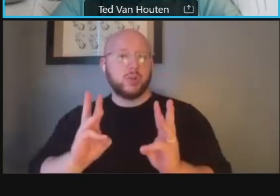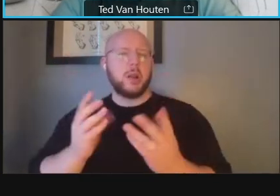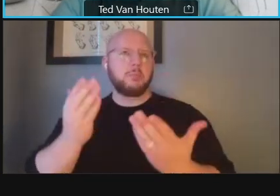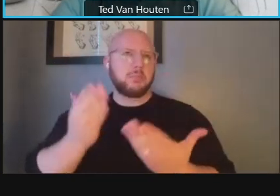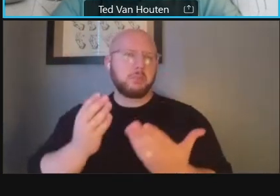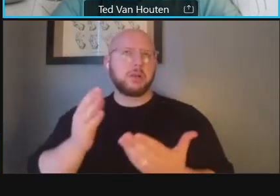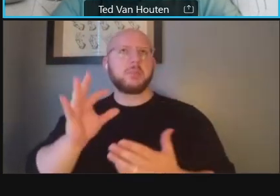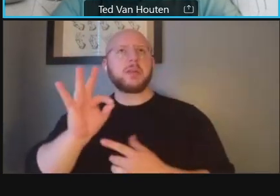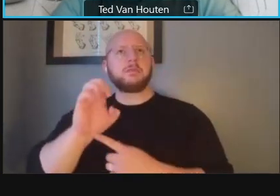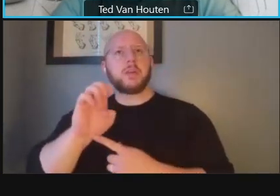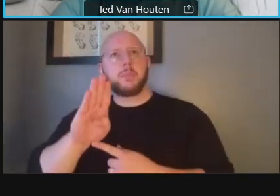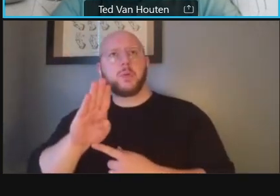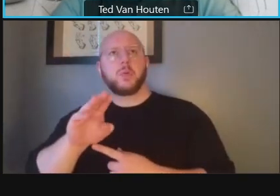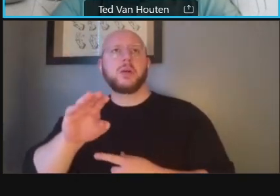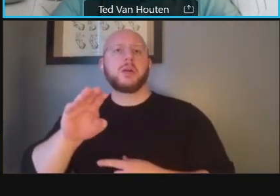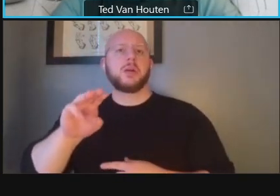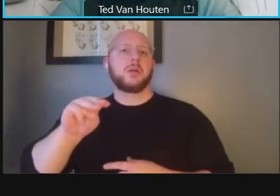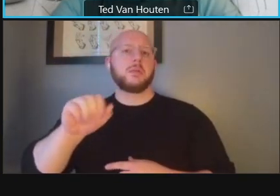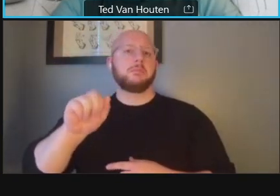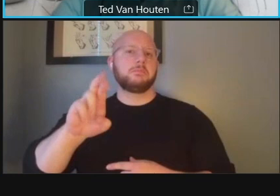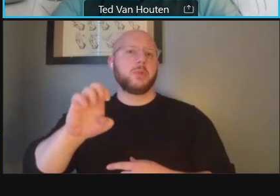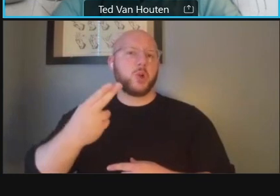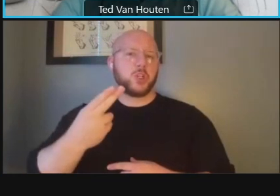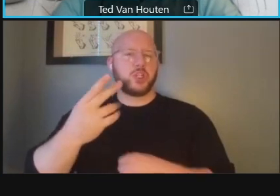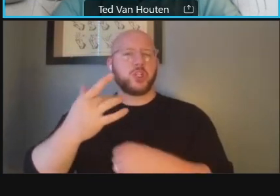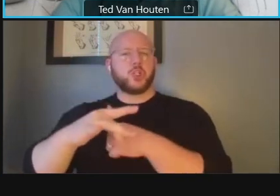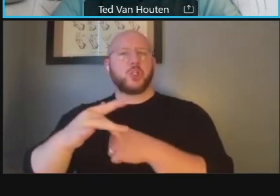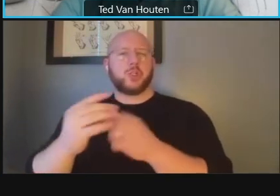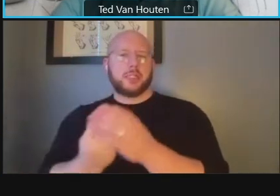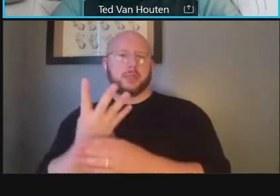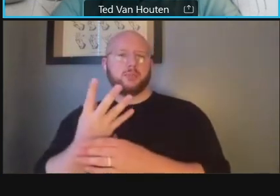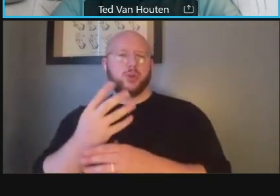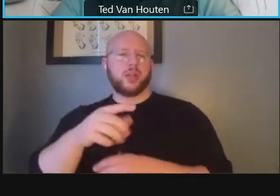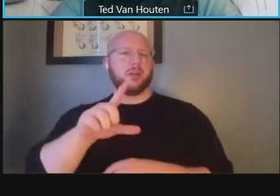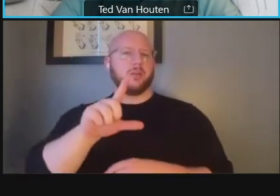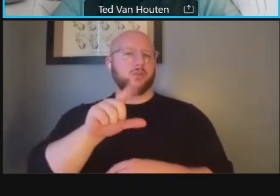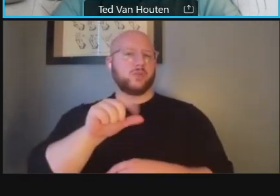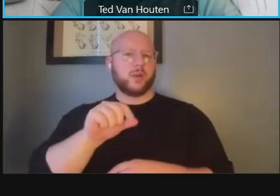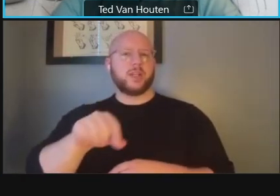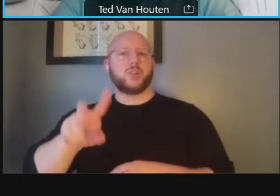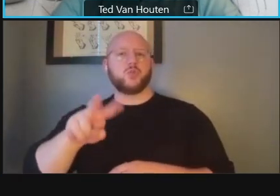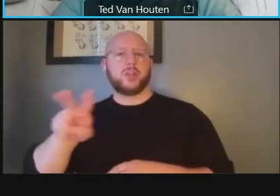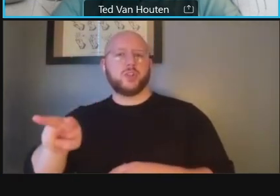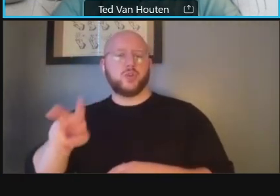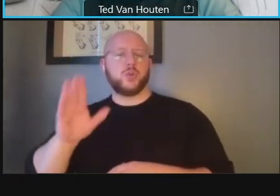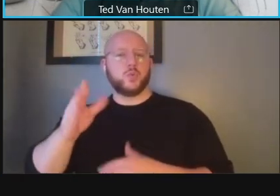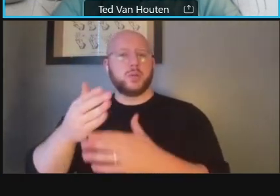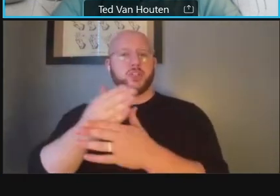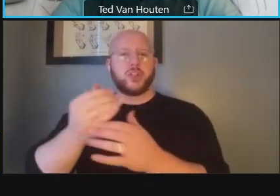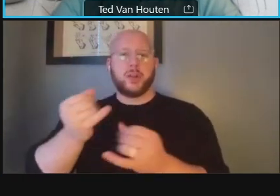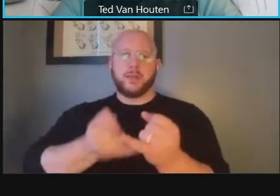or march so that winter early spring of 2022 where we'll be sharing the final concept plan